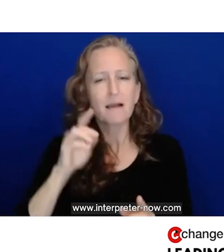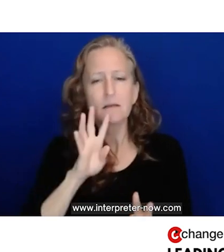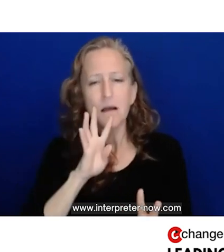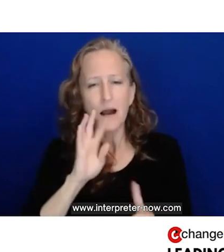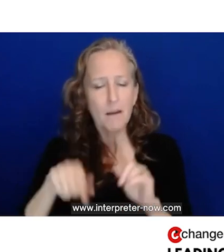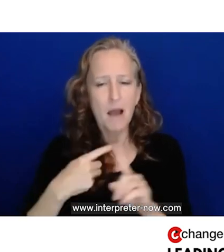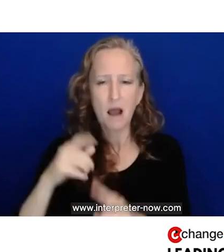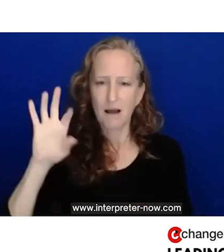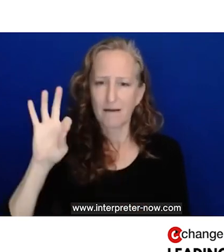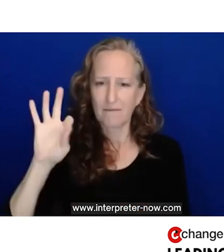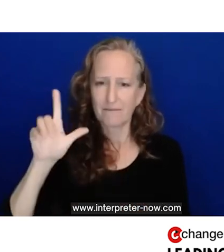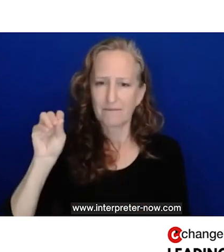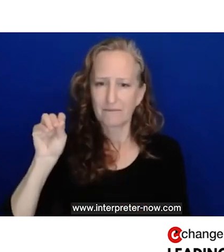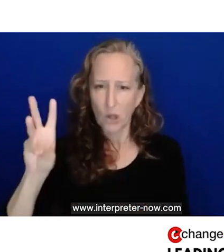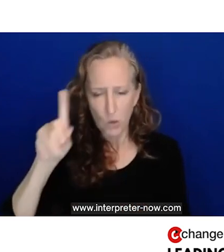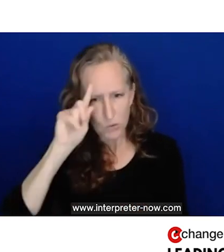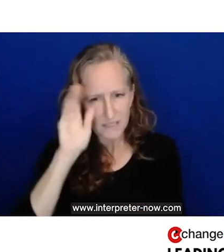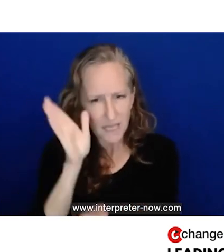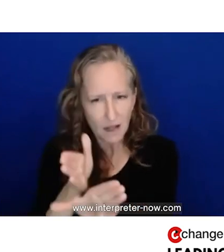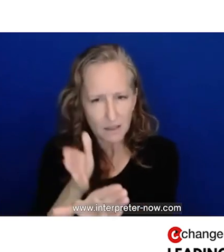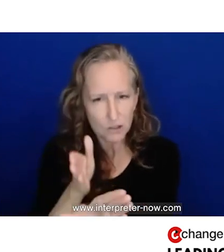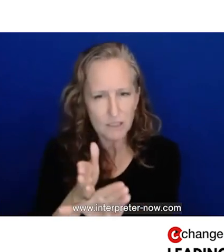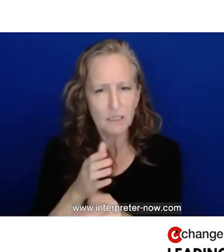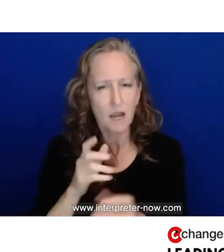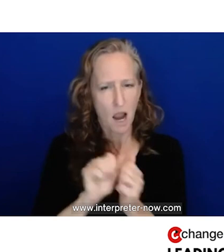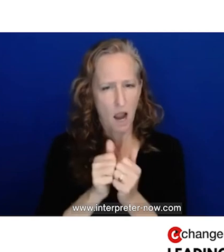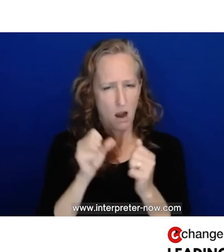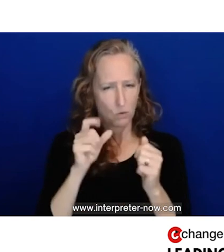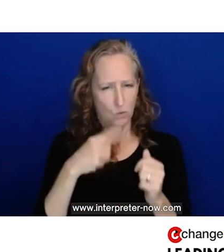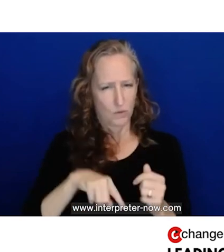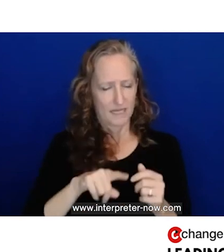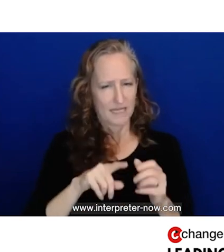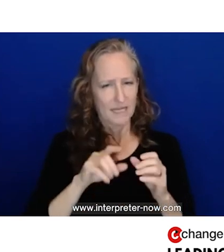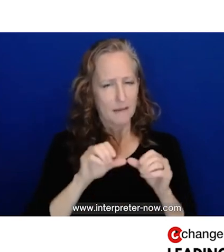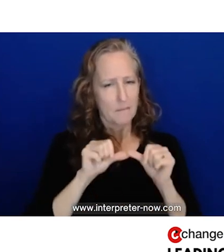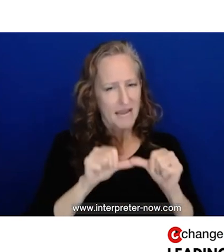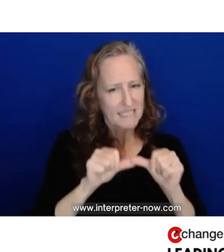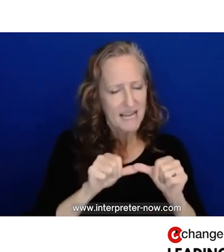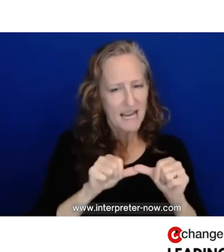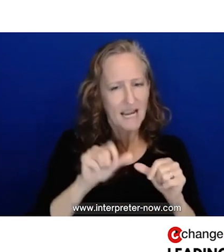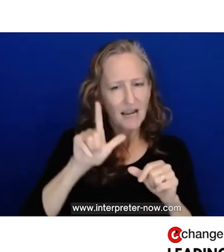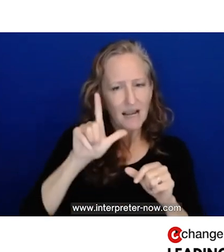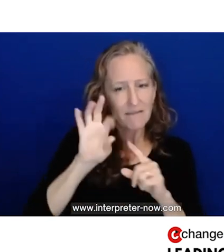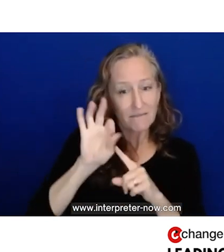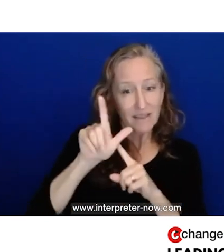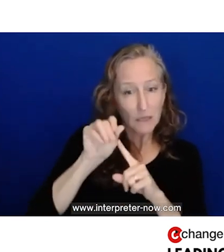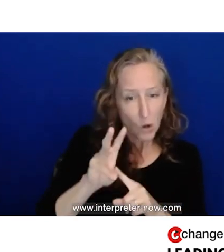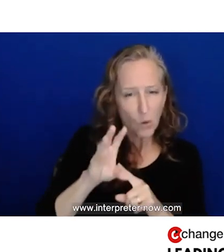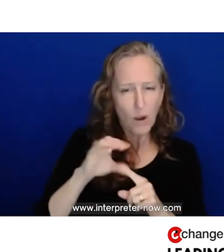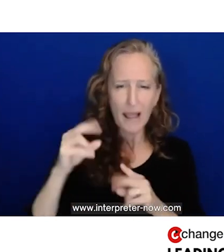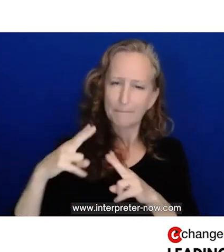activities and approaches to sustaining flow and peak performance. So he has done incredible